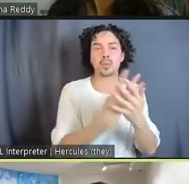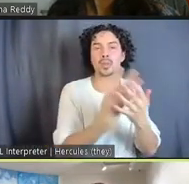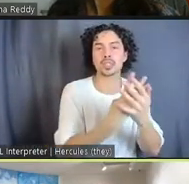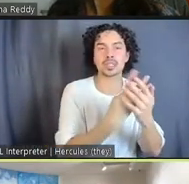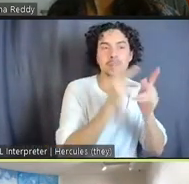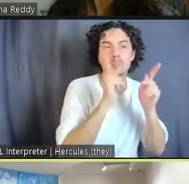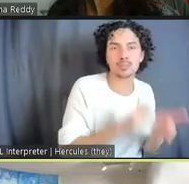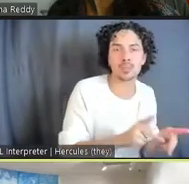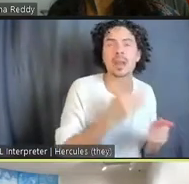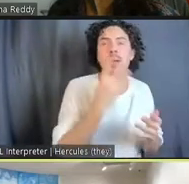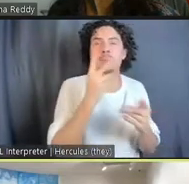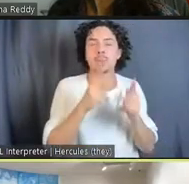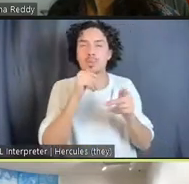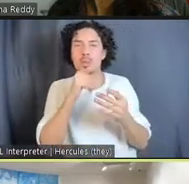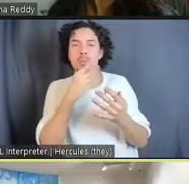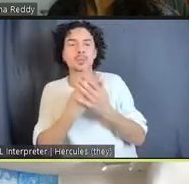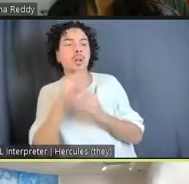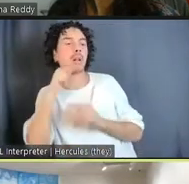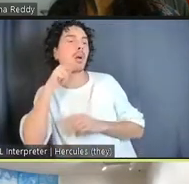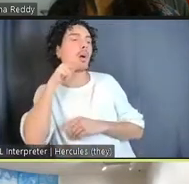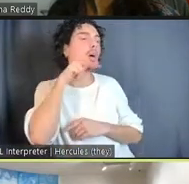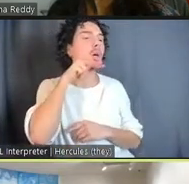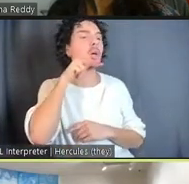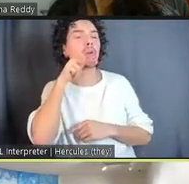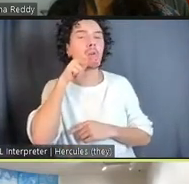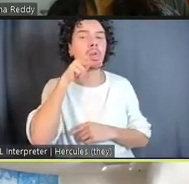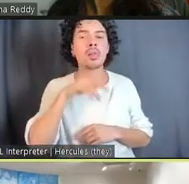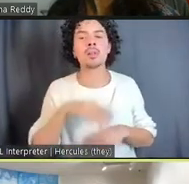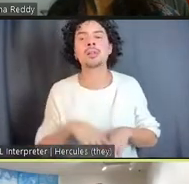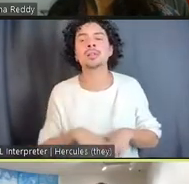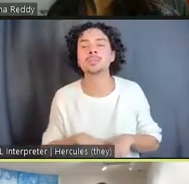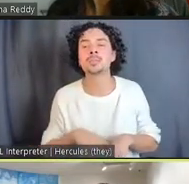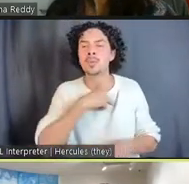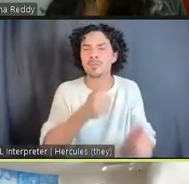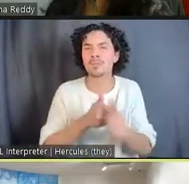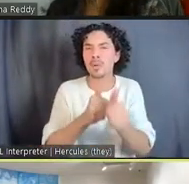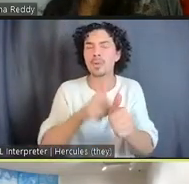sociologist describes, where we actually follow the logic of imprisonment, and